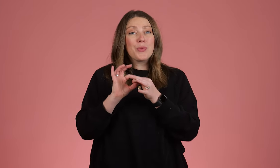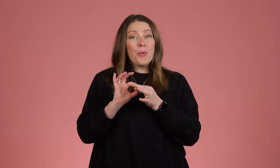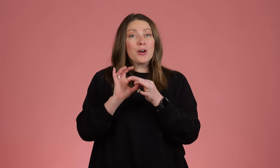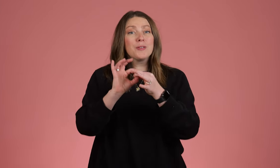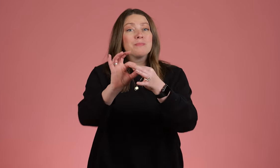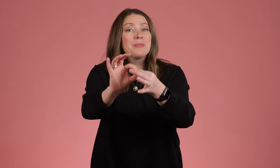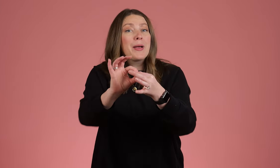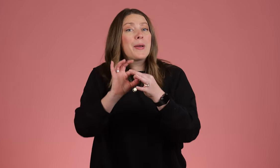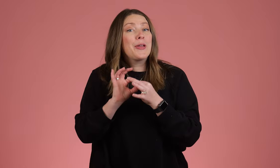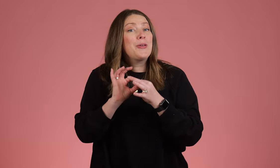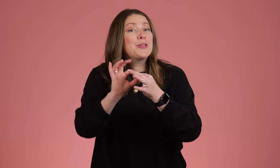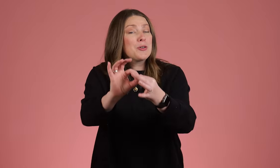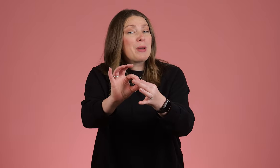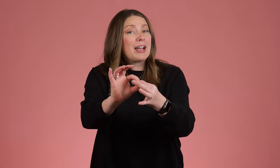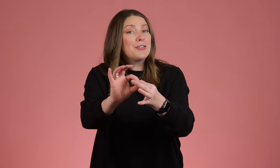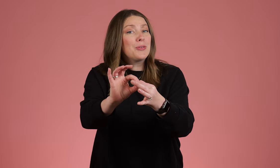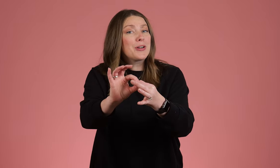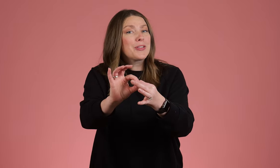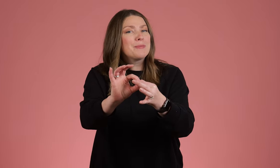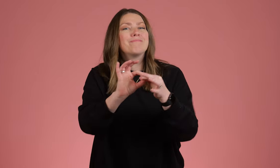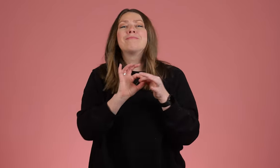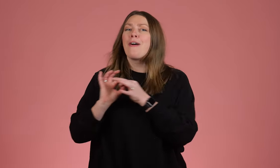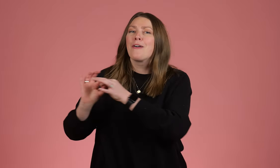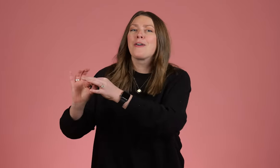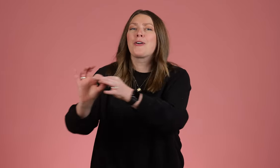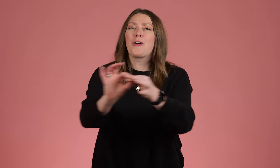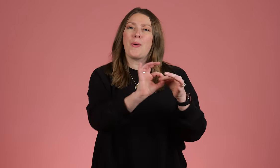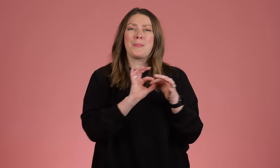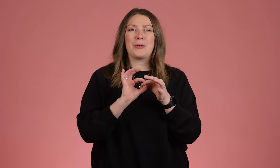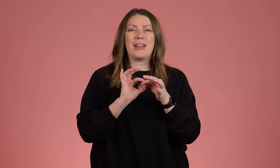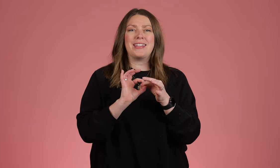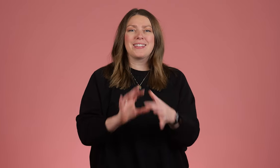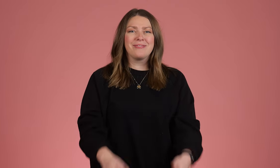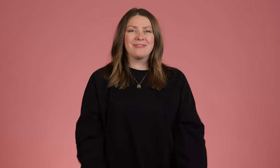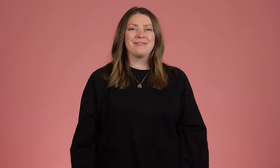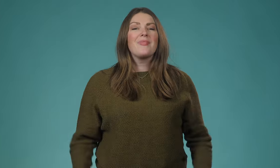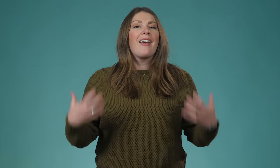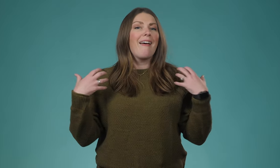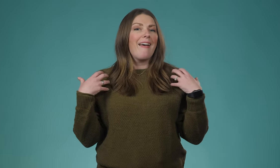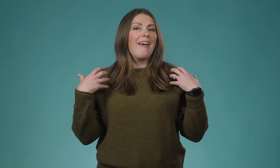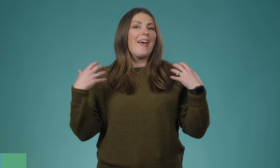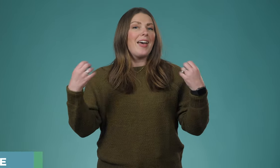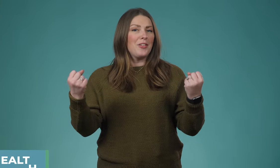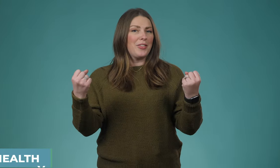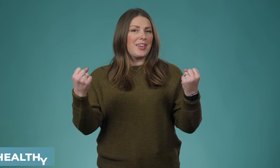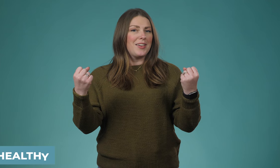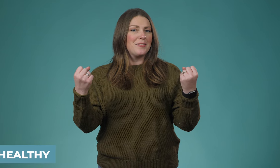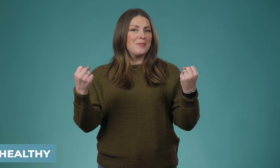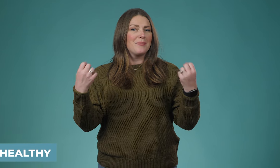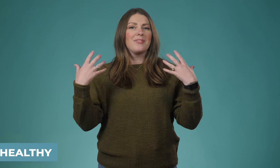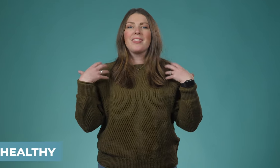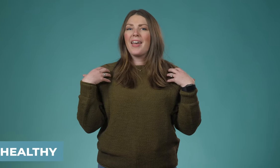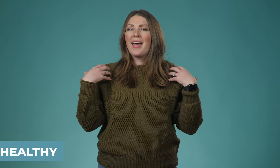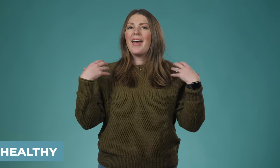Or you could do it back and forth. Cooperate. Healthy,